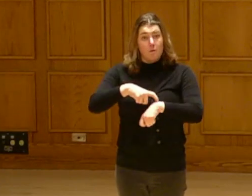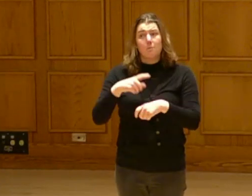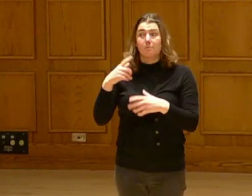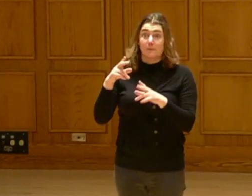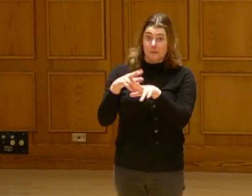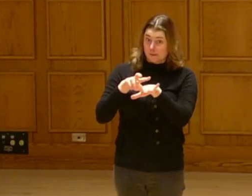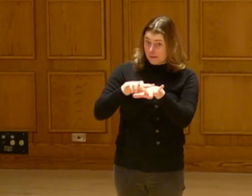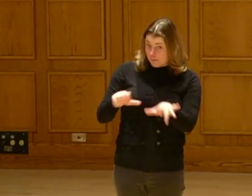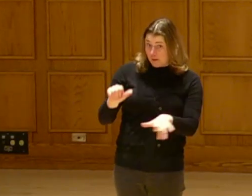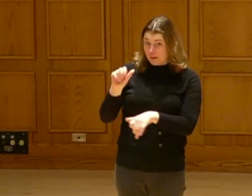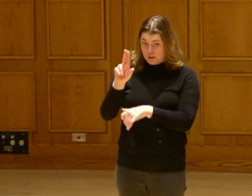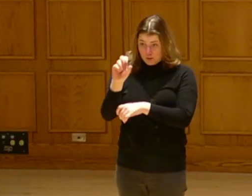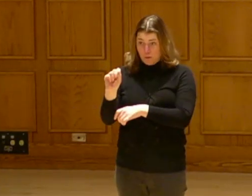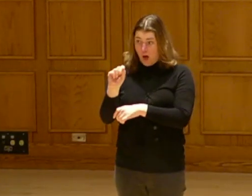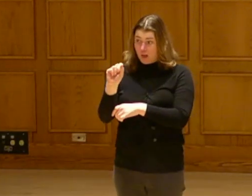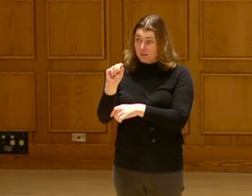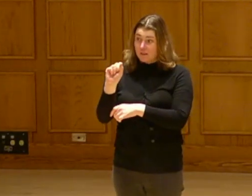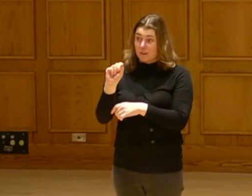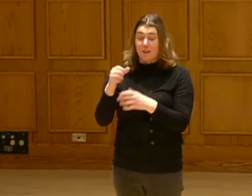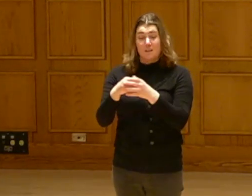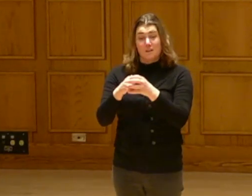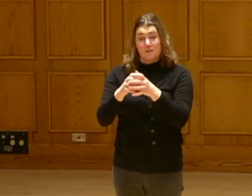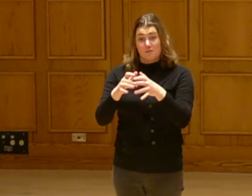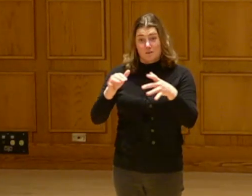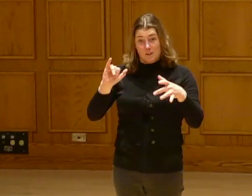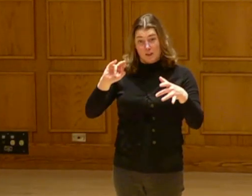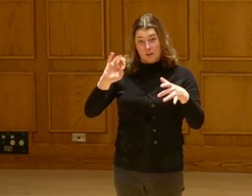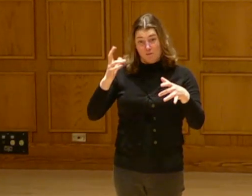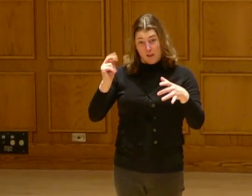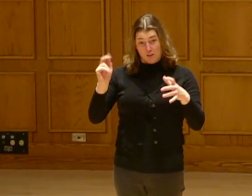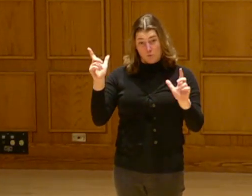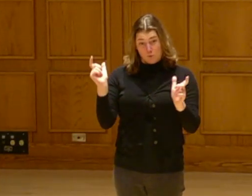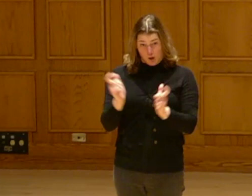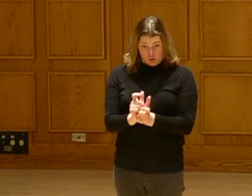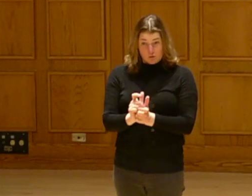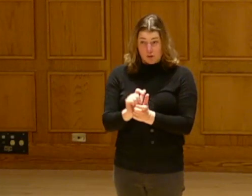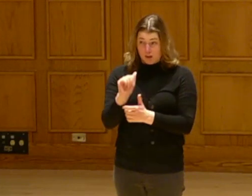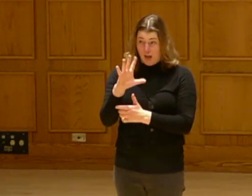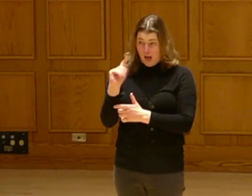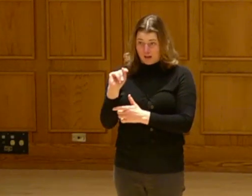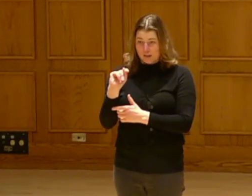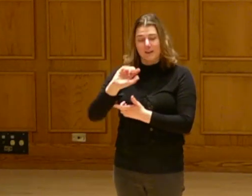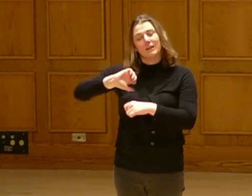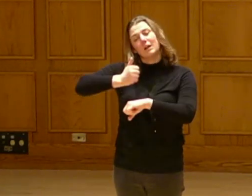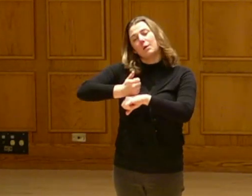Meanwhile in the United States, the inflation reduction act of 2022